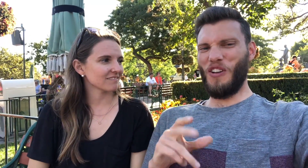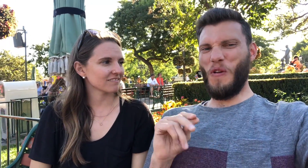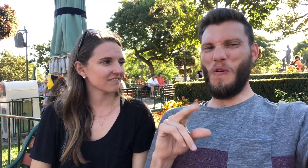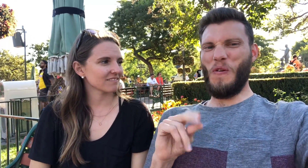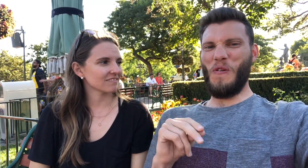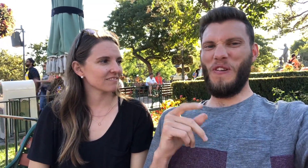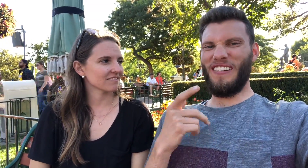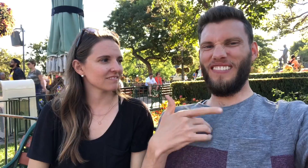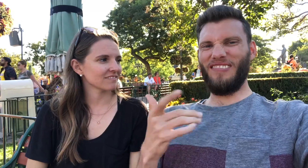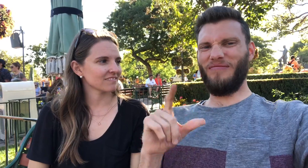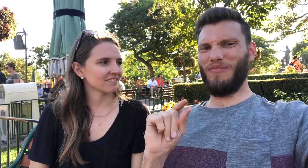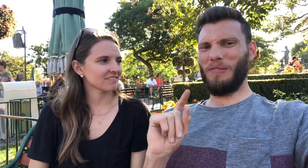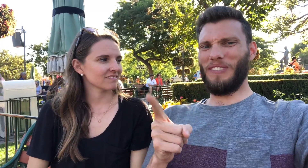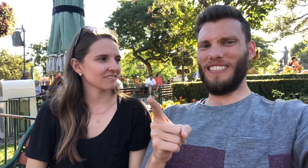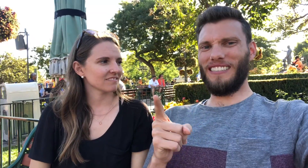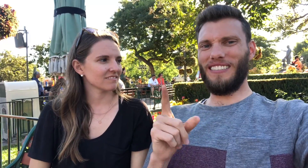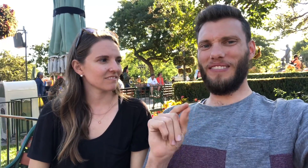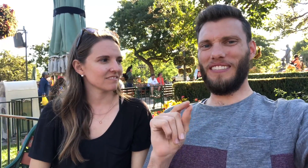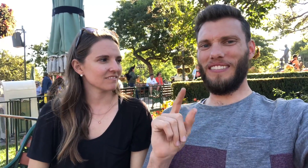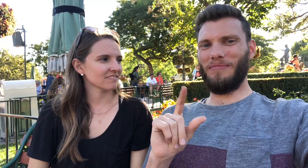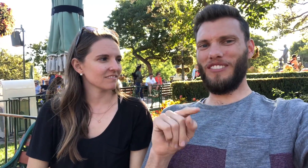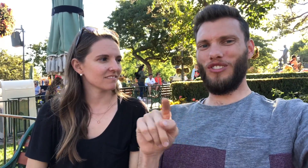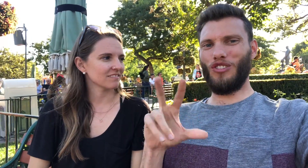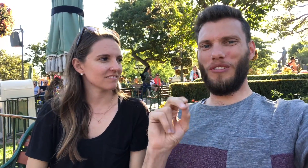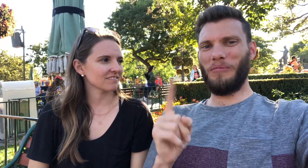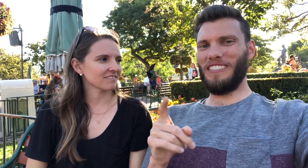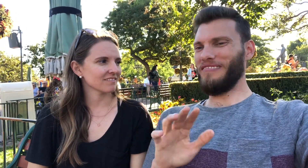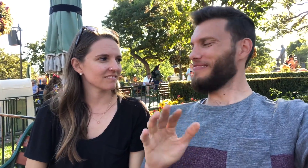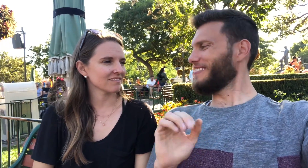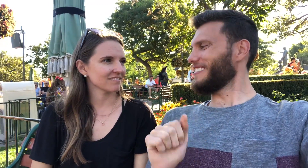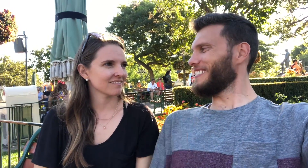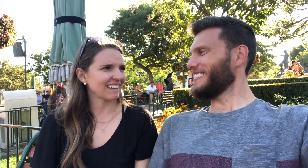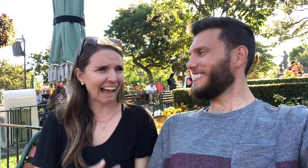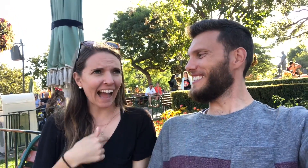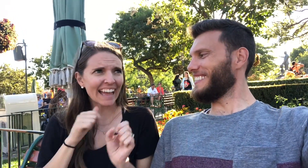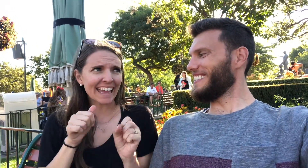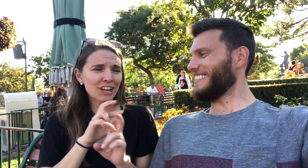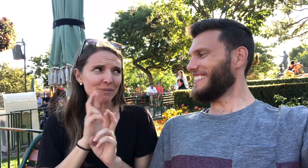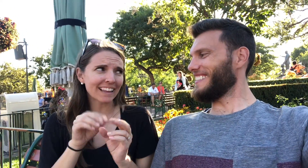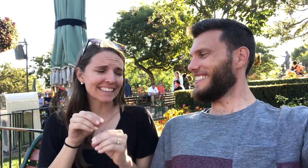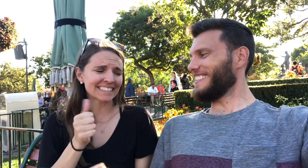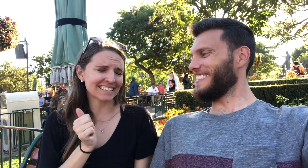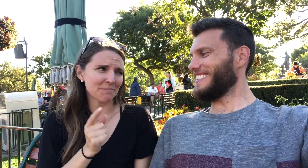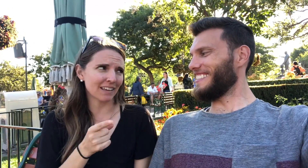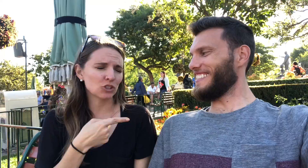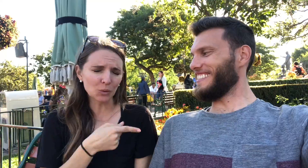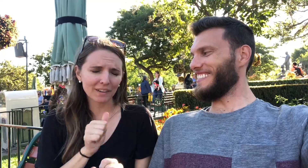What, no...more like 20 minutes sometimes 30 minutes If I can get ready in 10 minutes you can get